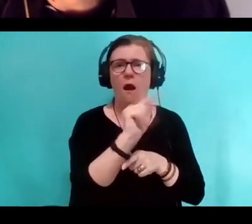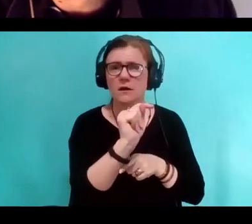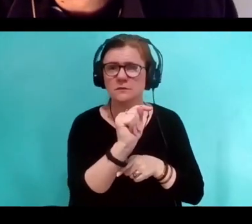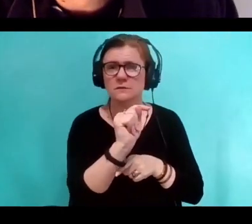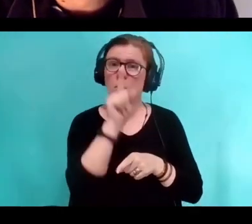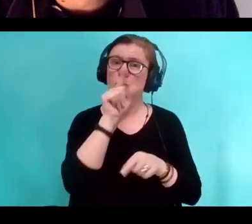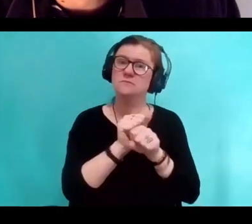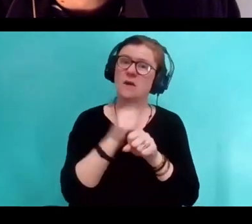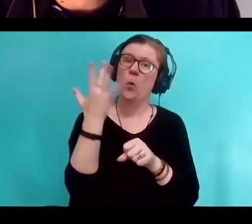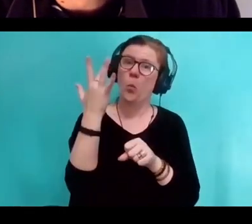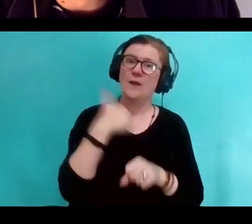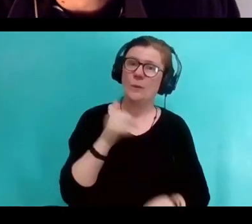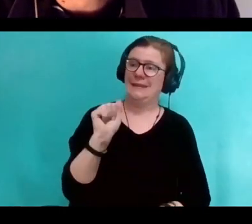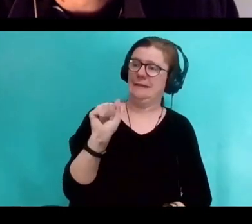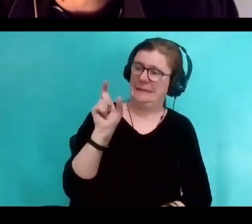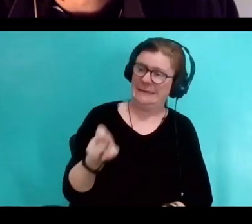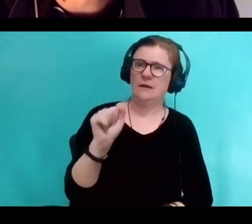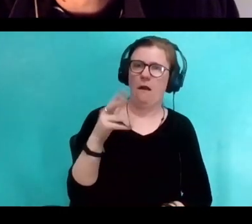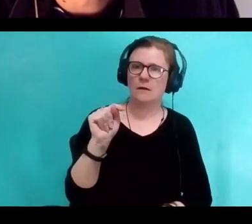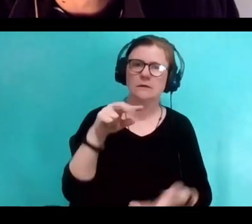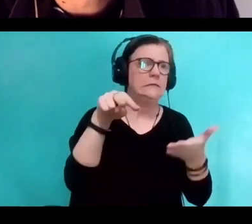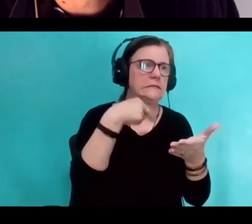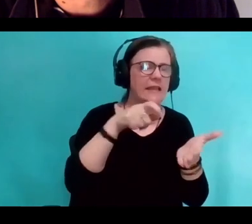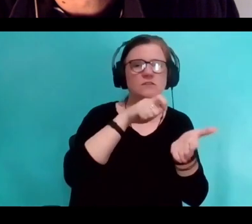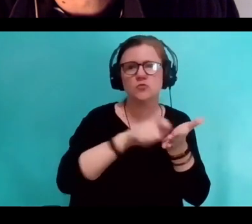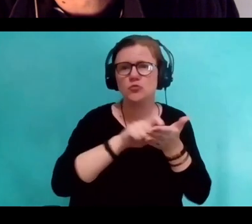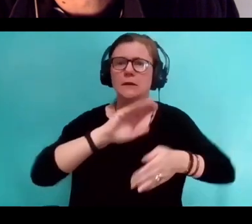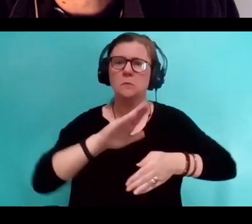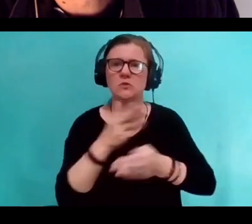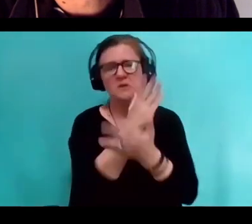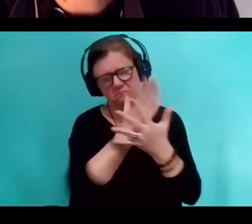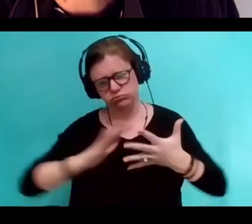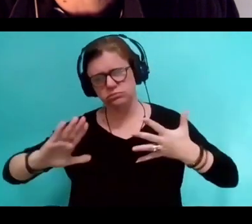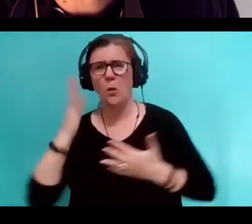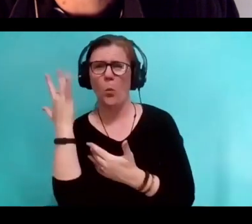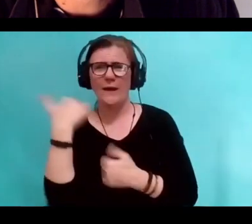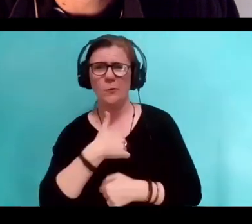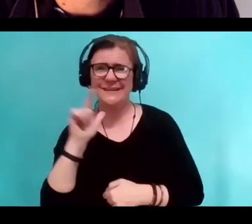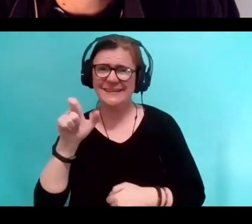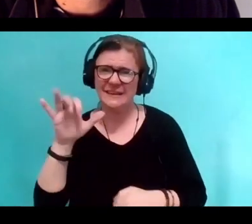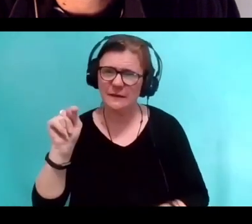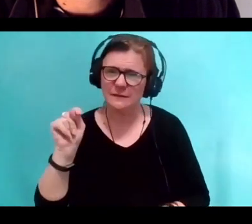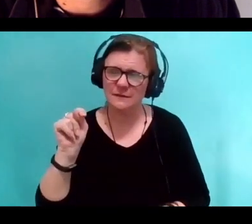And I mean we just absolutely need it. And that, you think about animals,